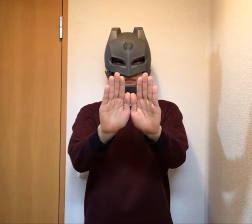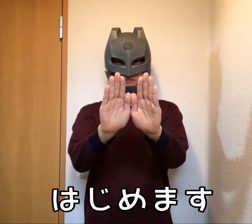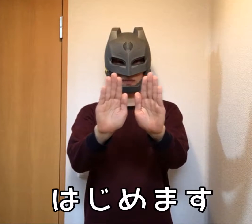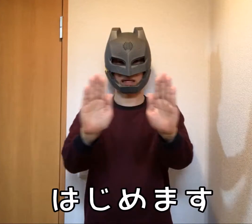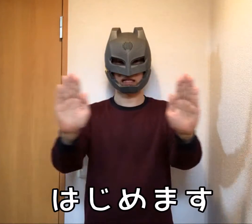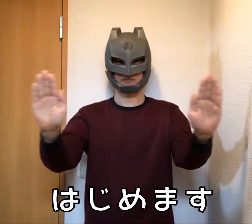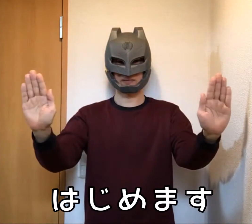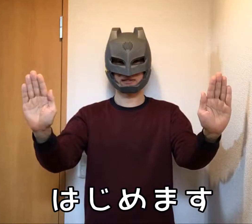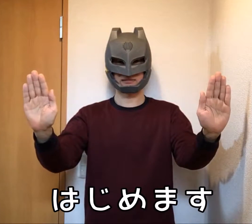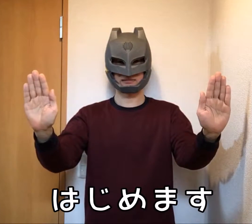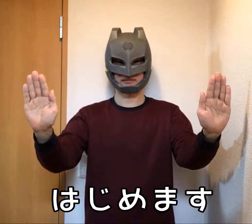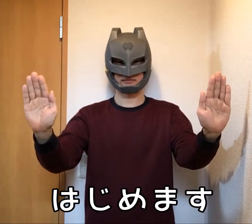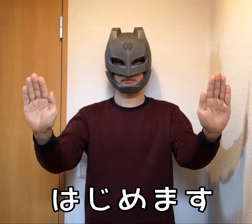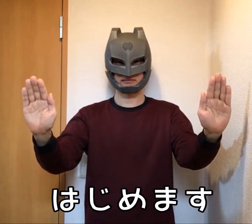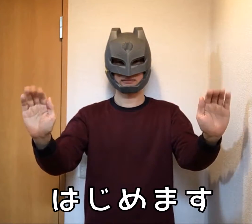Let's start